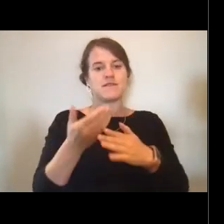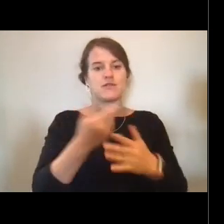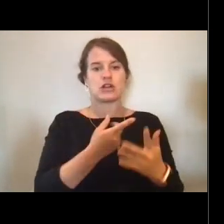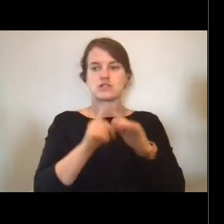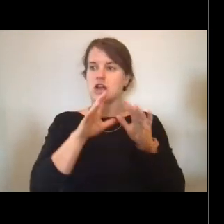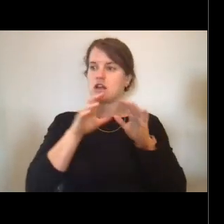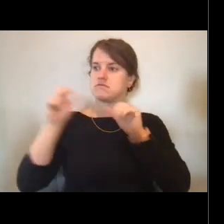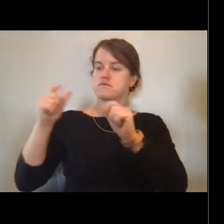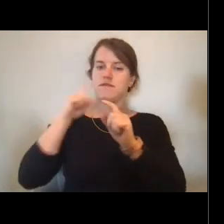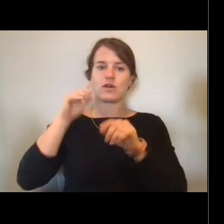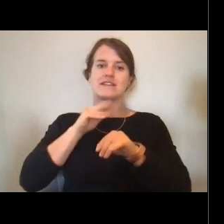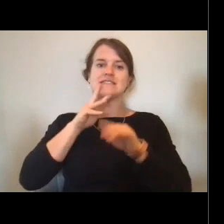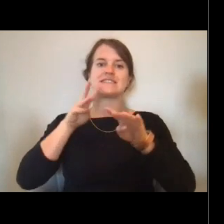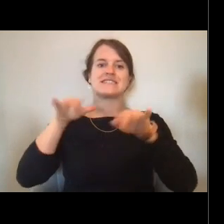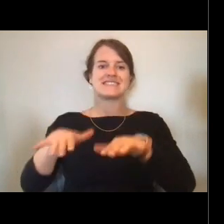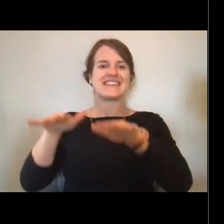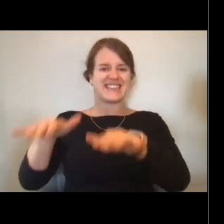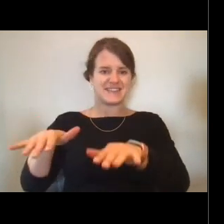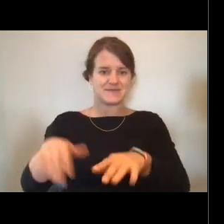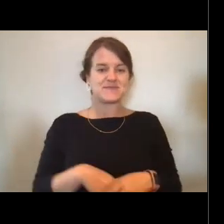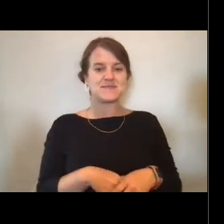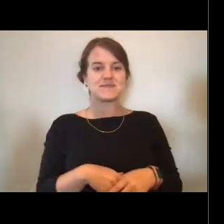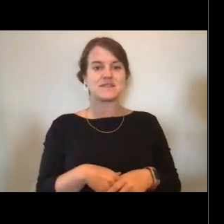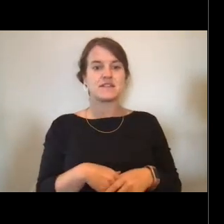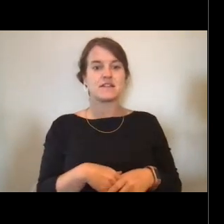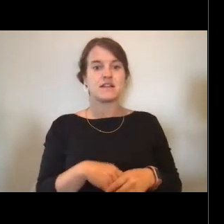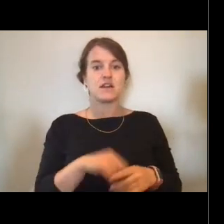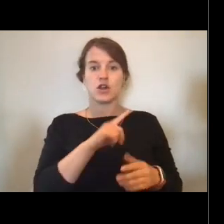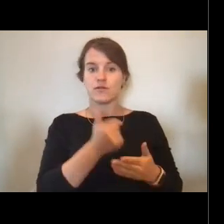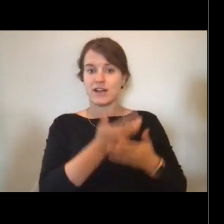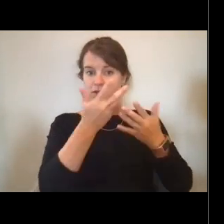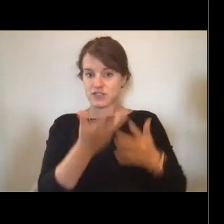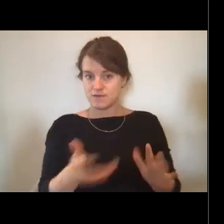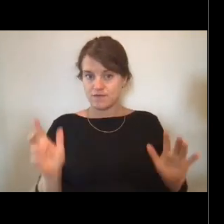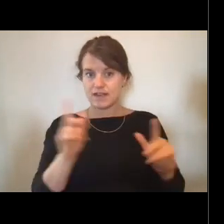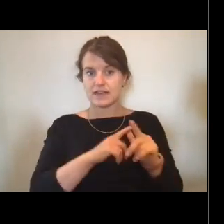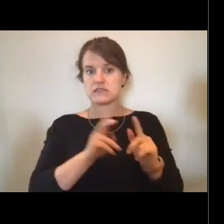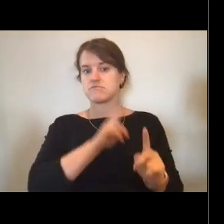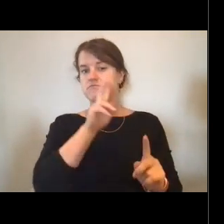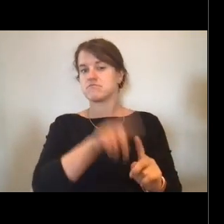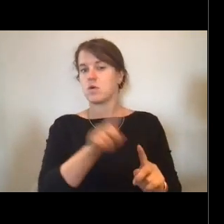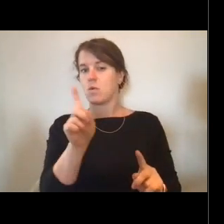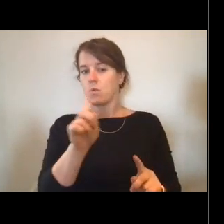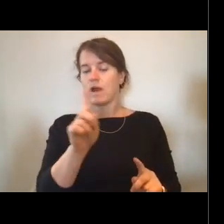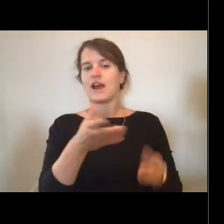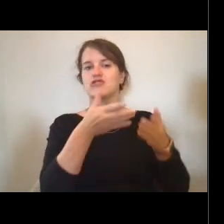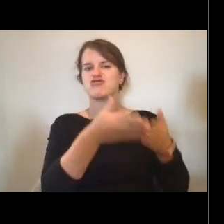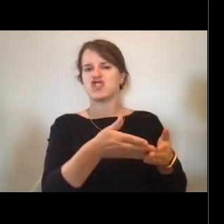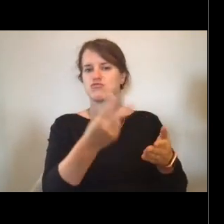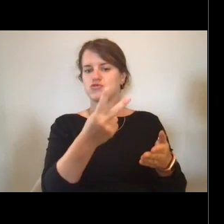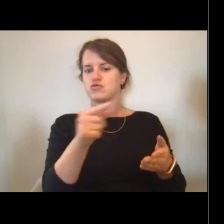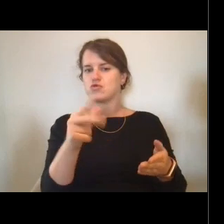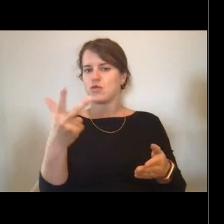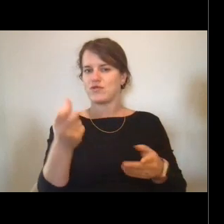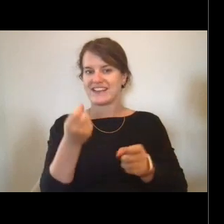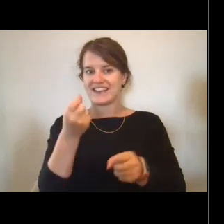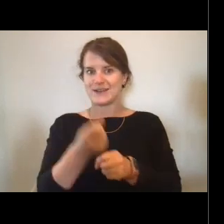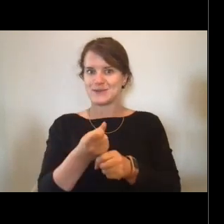After graduation, everyone gets assigned to a ship for two to three years, and that's when the real fun begins.